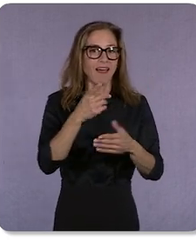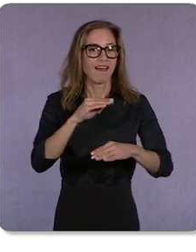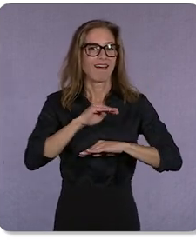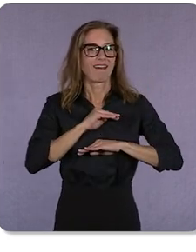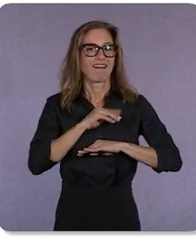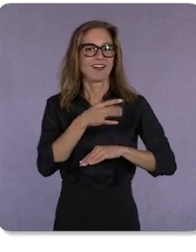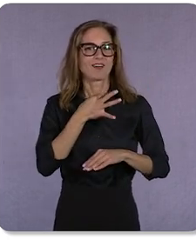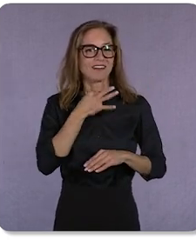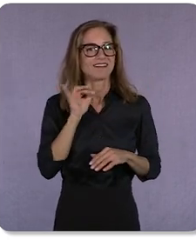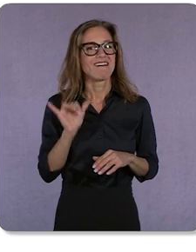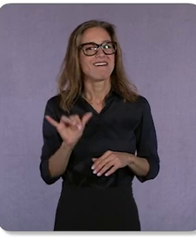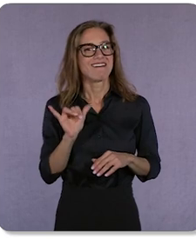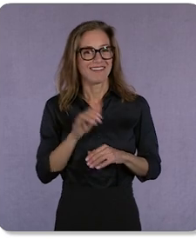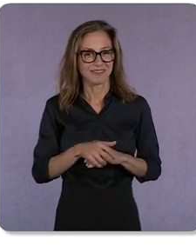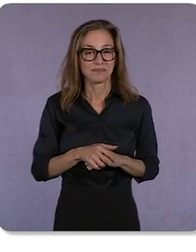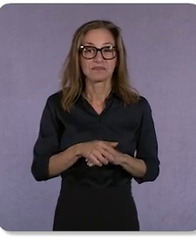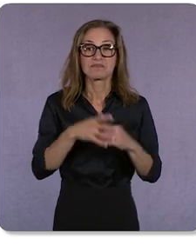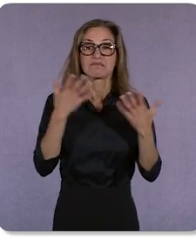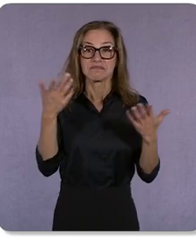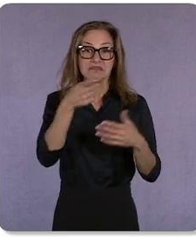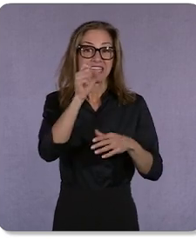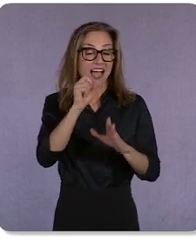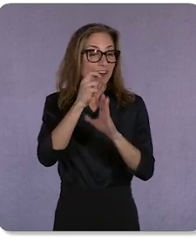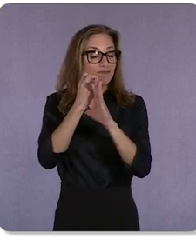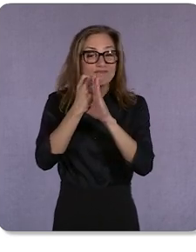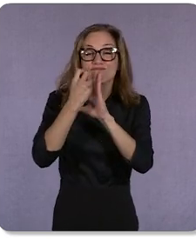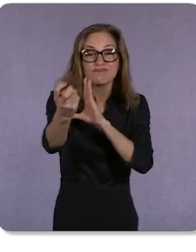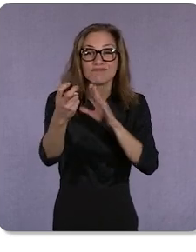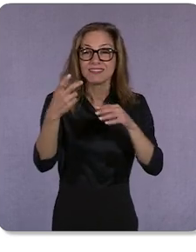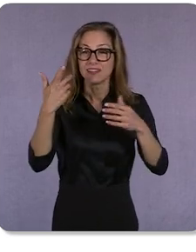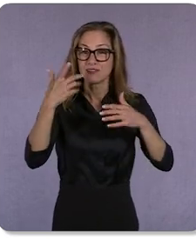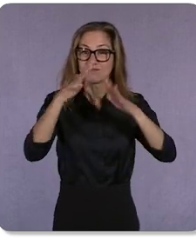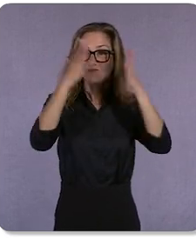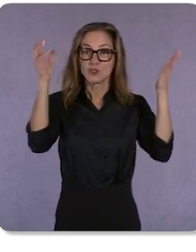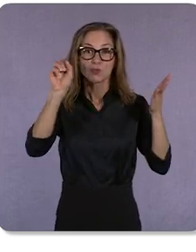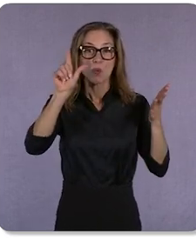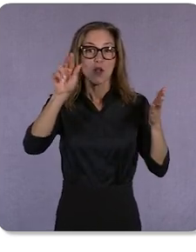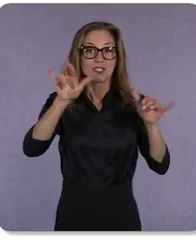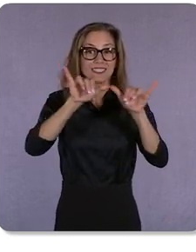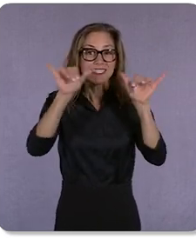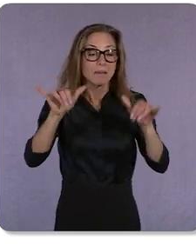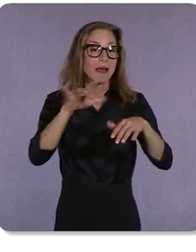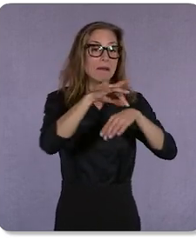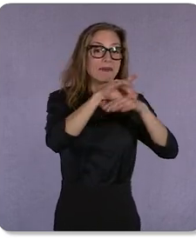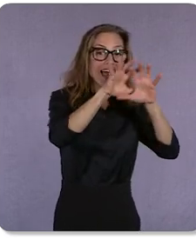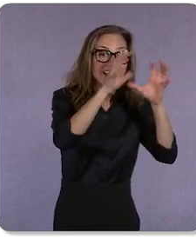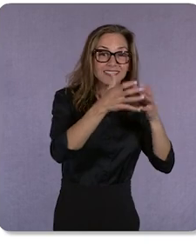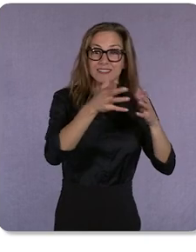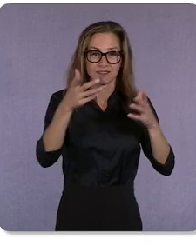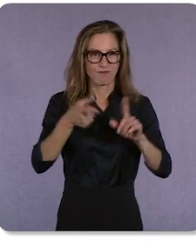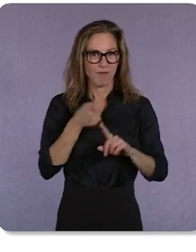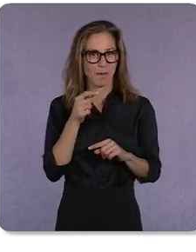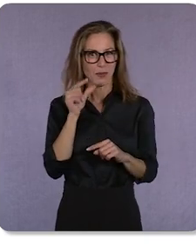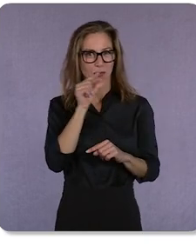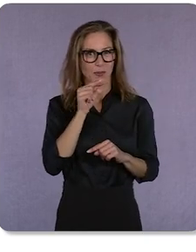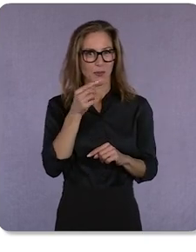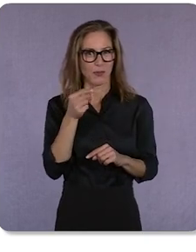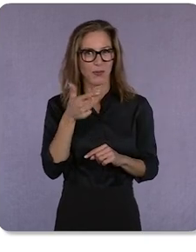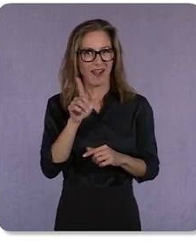In this case, you can jump into the vastness of the solar system, and all its planets, right from Google. As you explore the solar system, you’ll